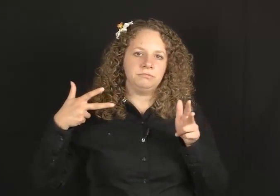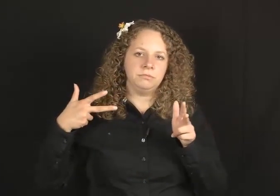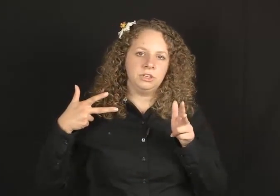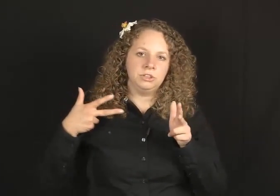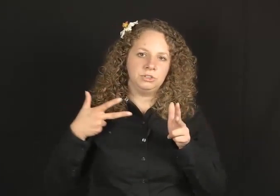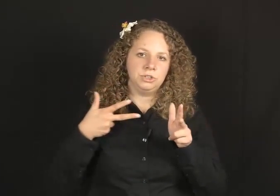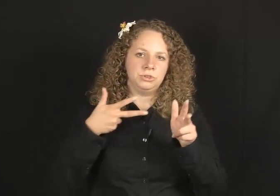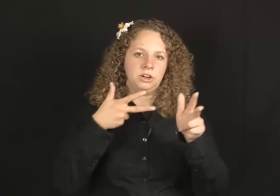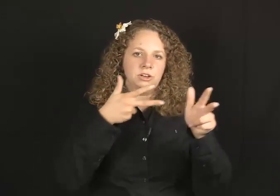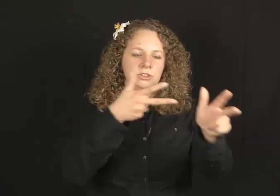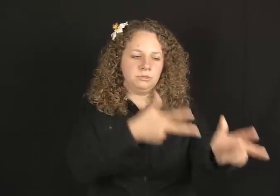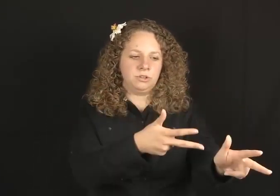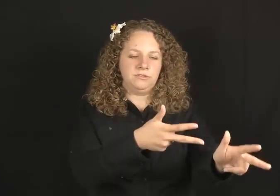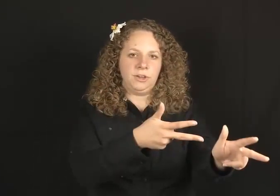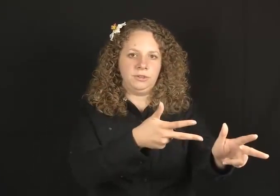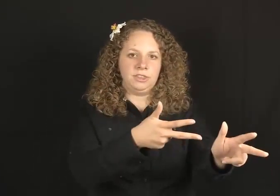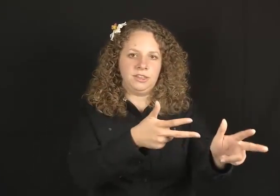motor vehicle, two cars, one following the other.